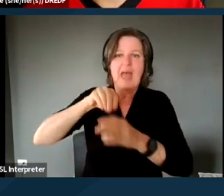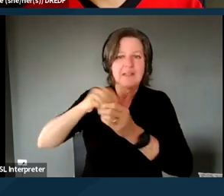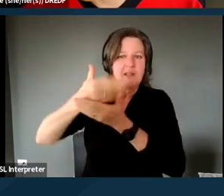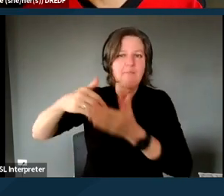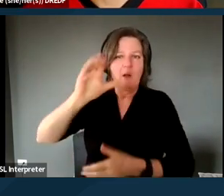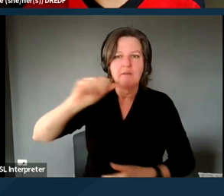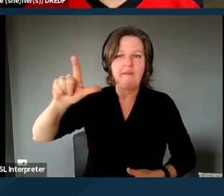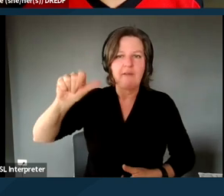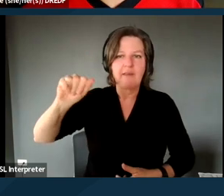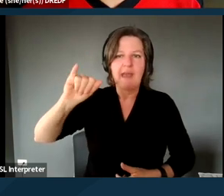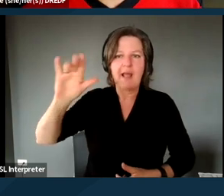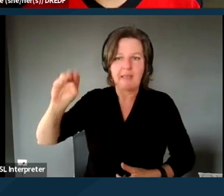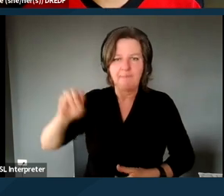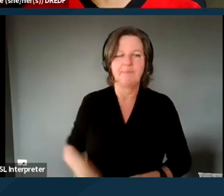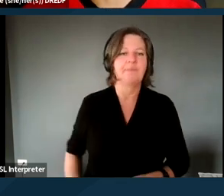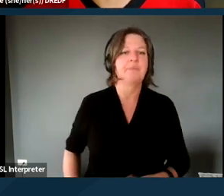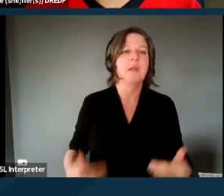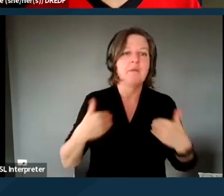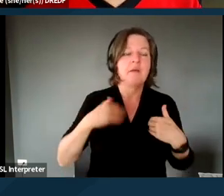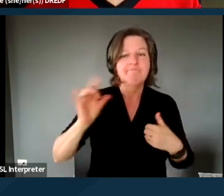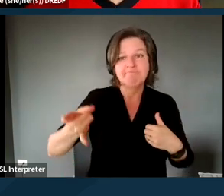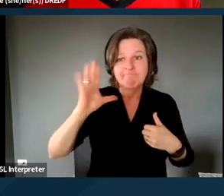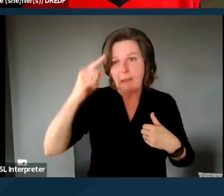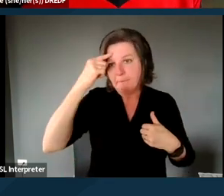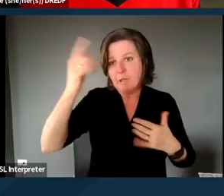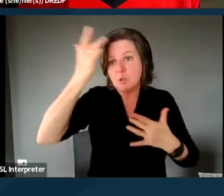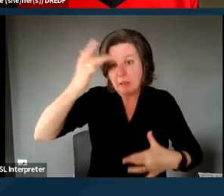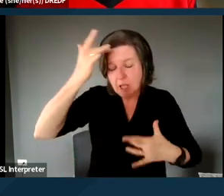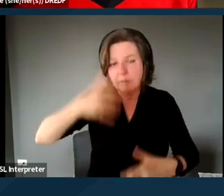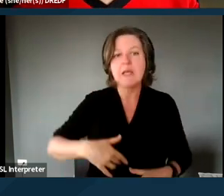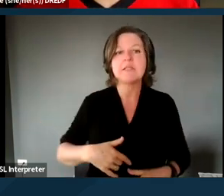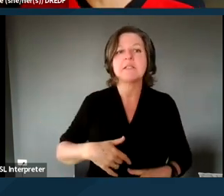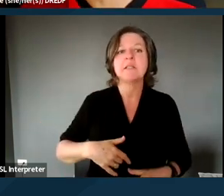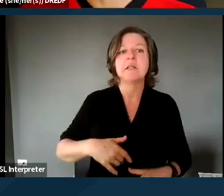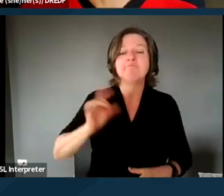having a serious mental illness, or a serious chronic condition, or being at risk of institutionalization.